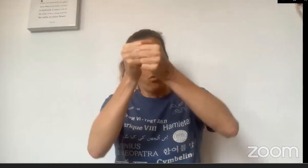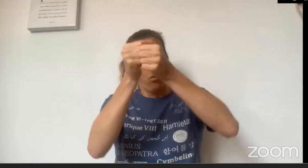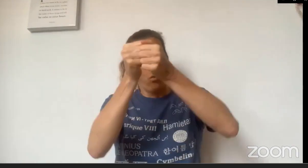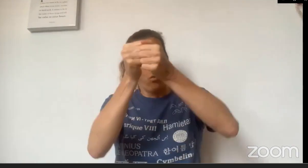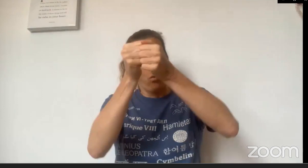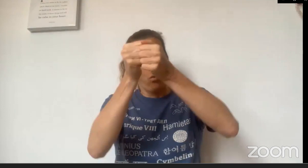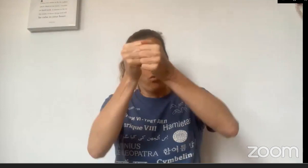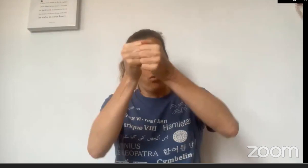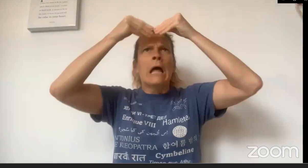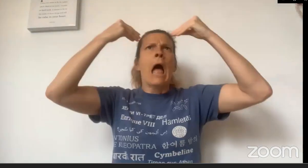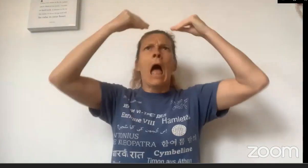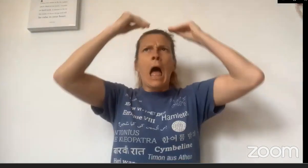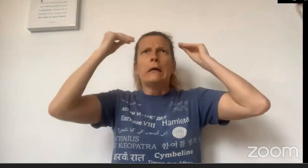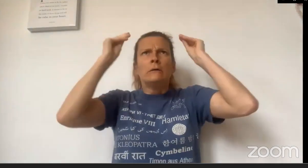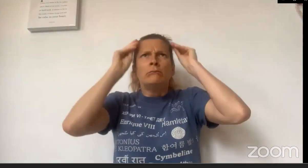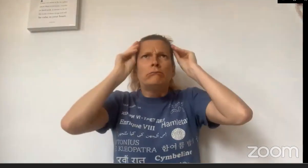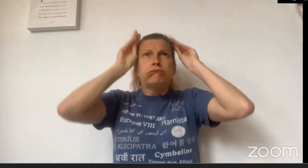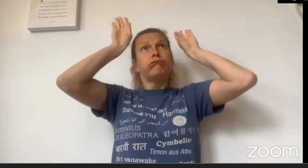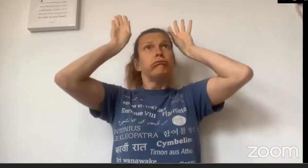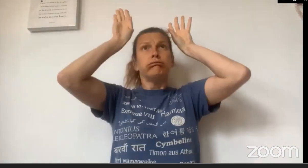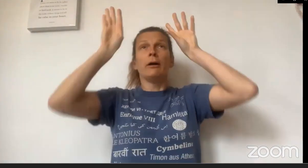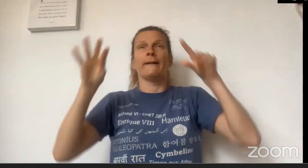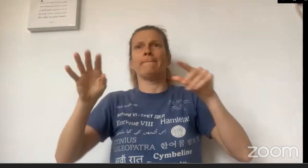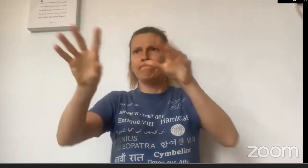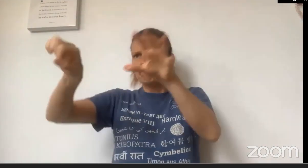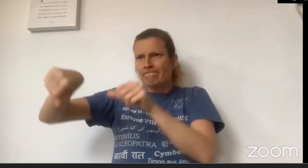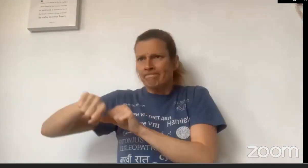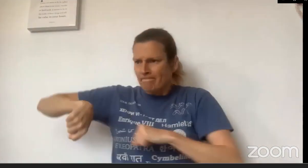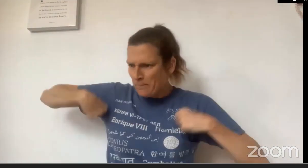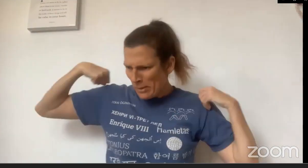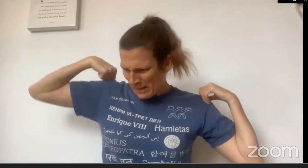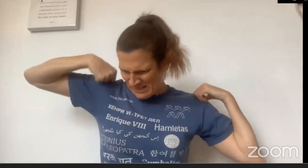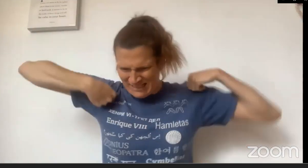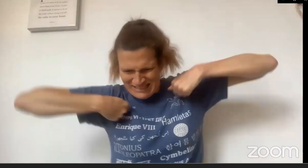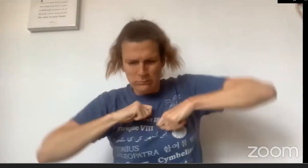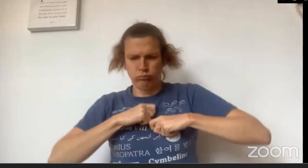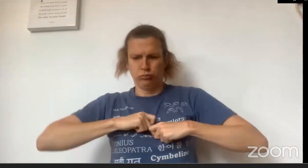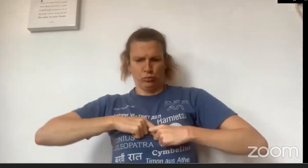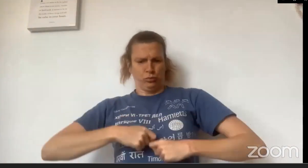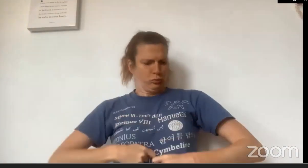He looked in the wardrobe and found one of Grandma's sleeping hats and one of her